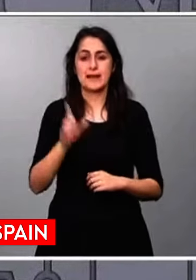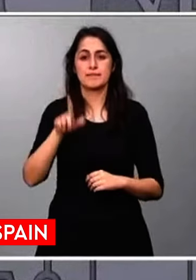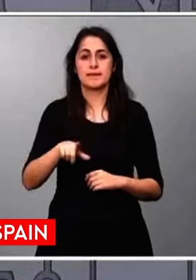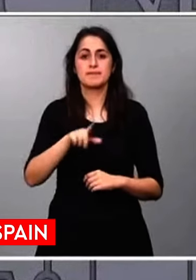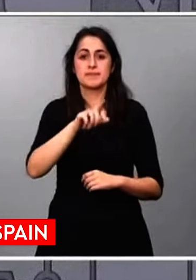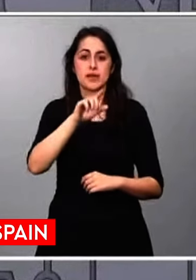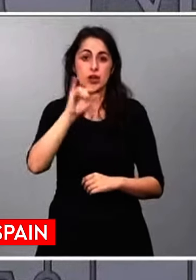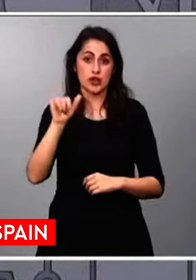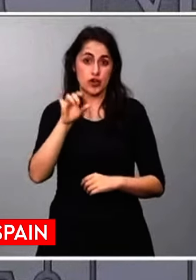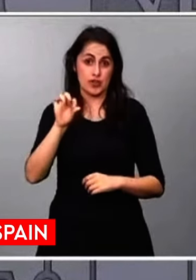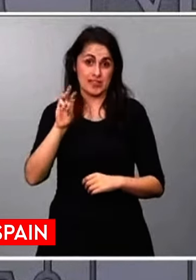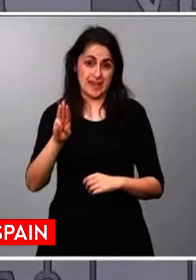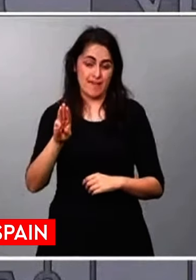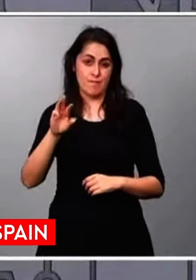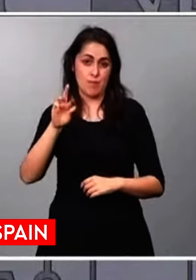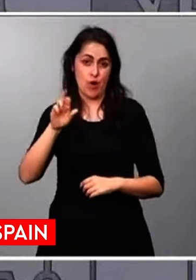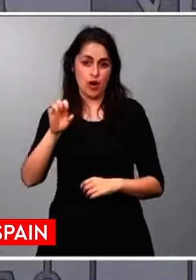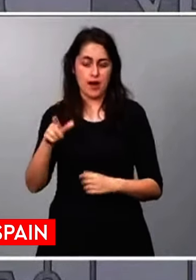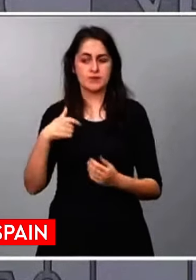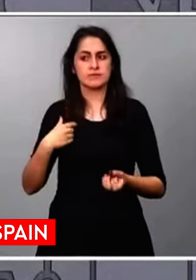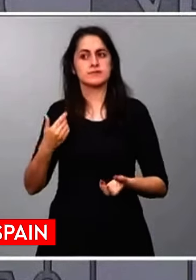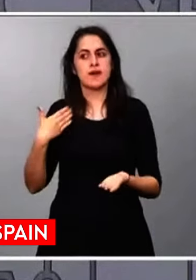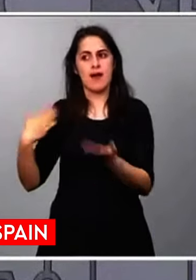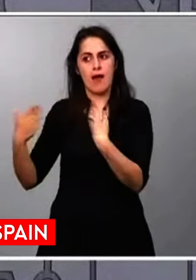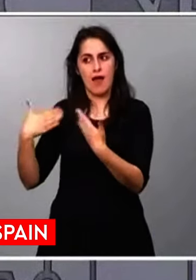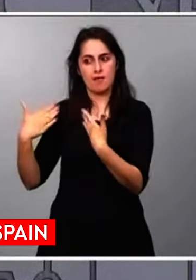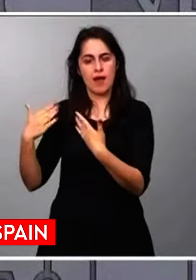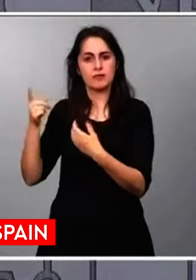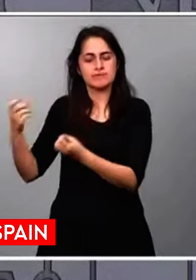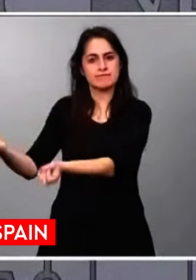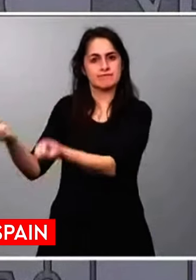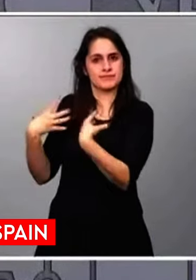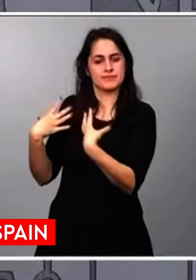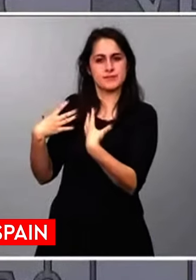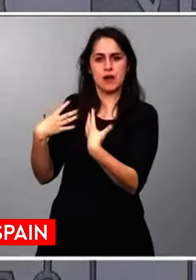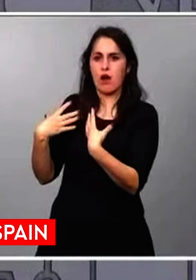European Union, who transfers me, who considers that an attack of this caliber on a